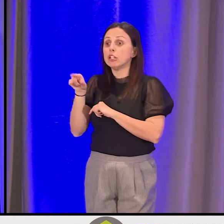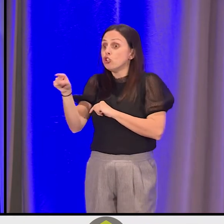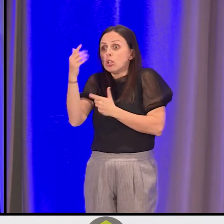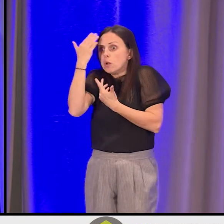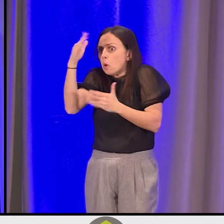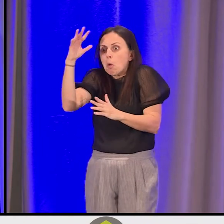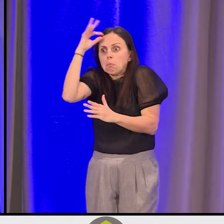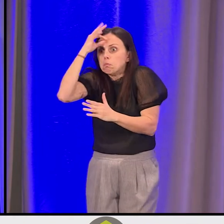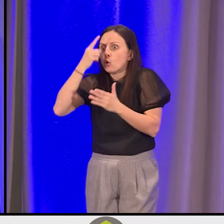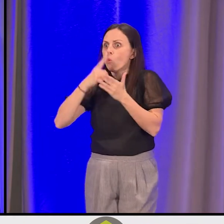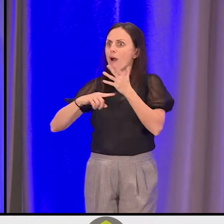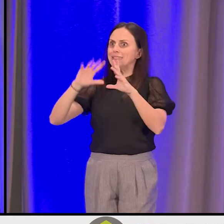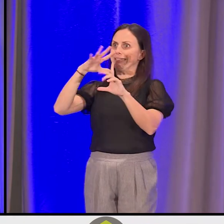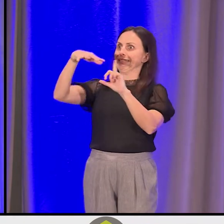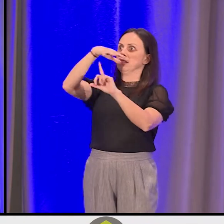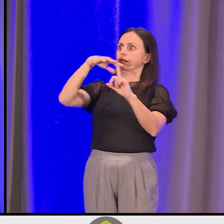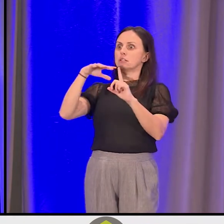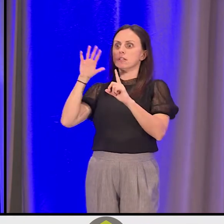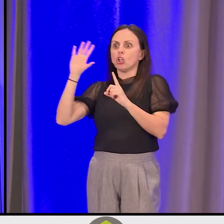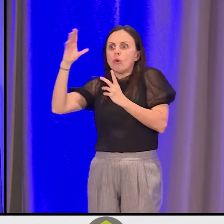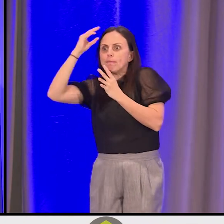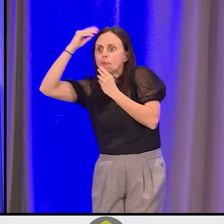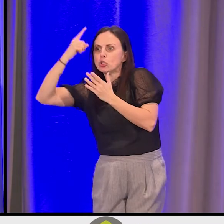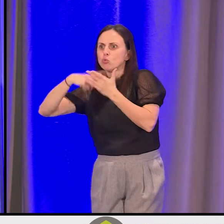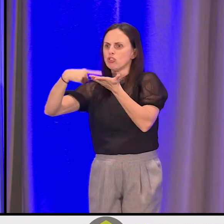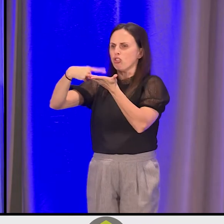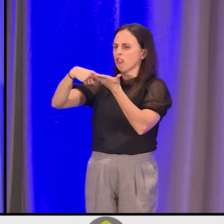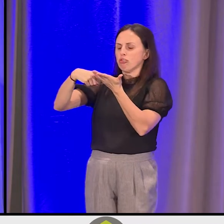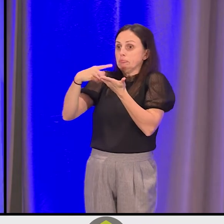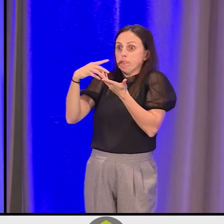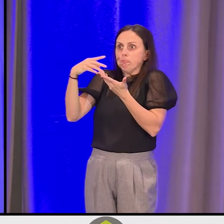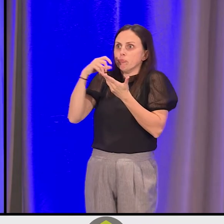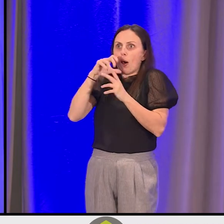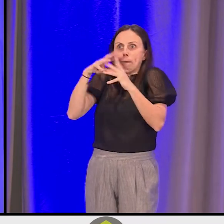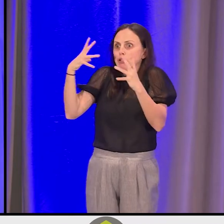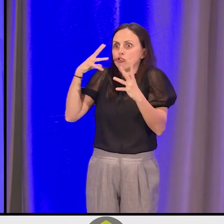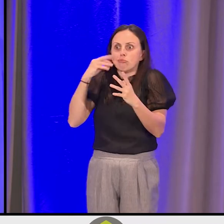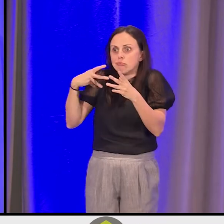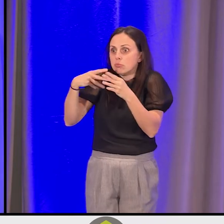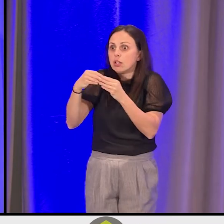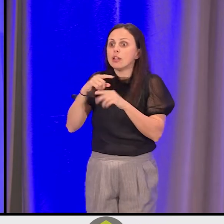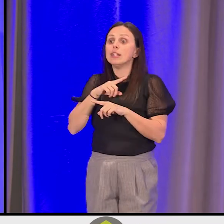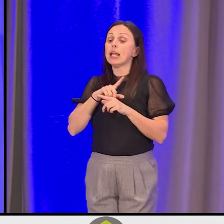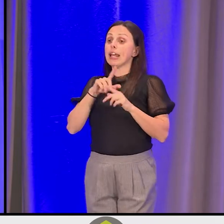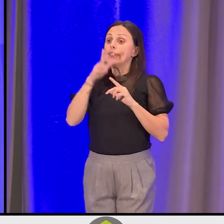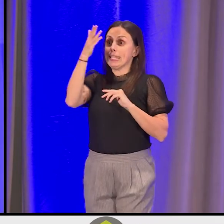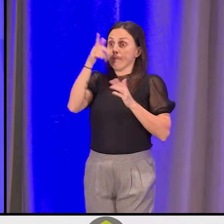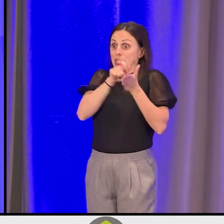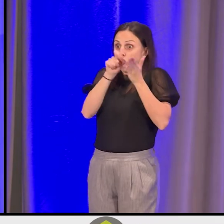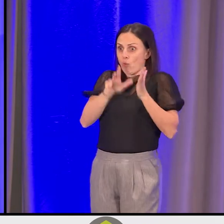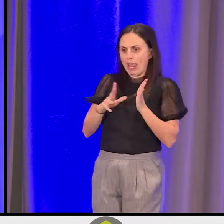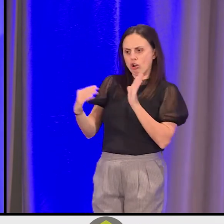about what the content -- about what she was talking about. And so she had -- the speechwriter had put this beautiful stack,